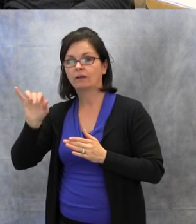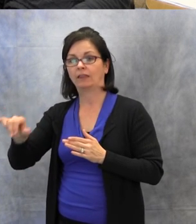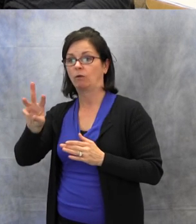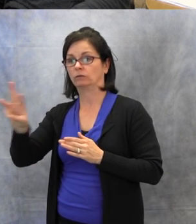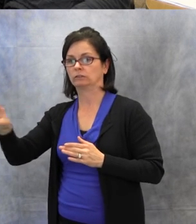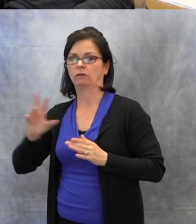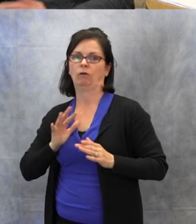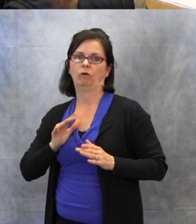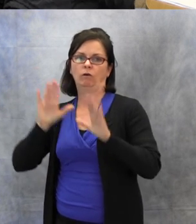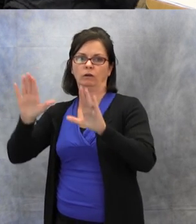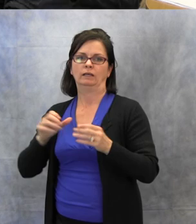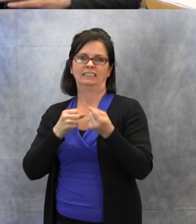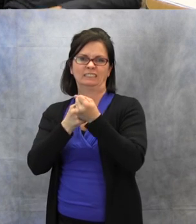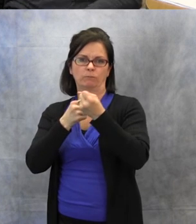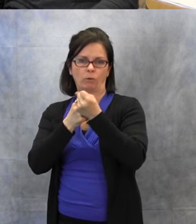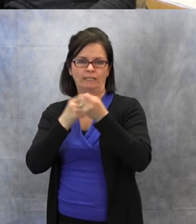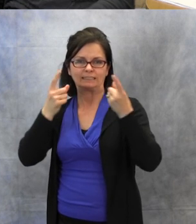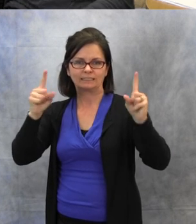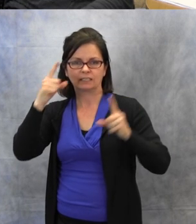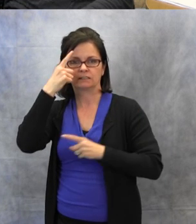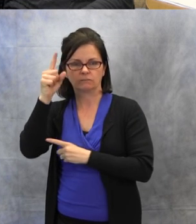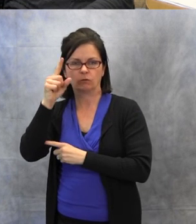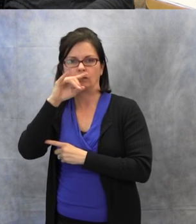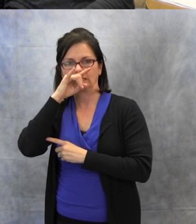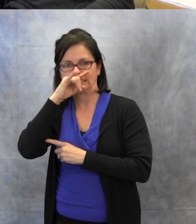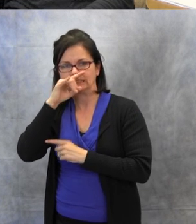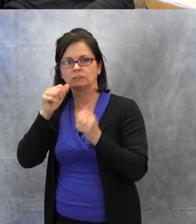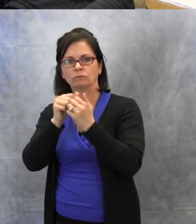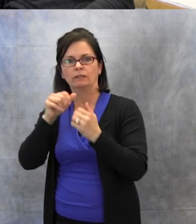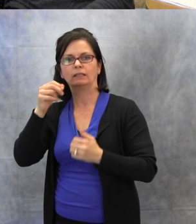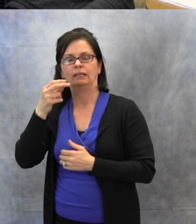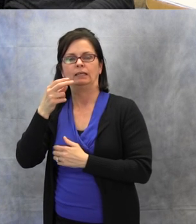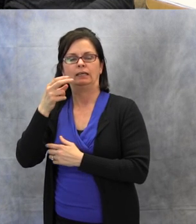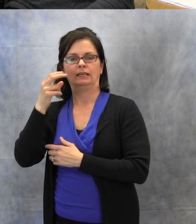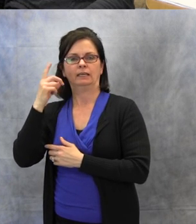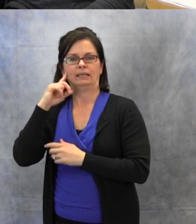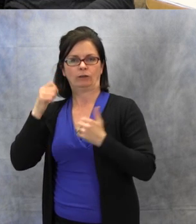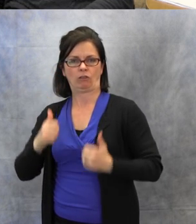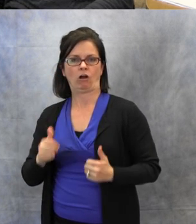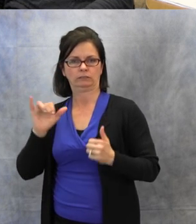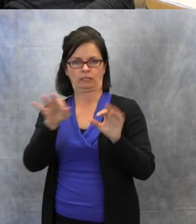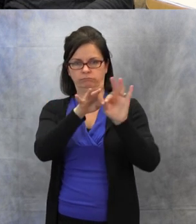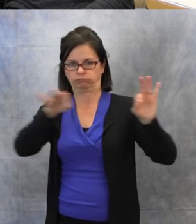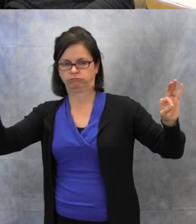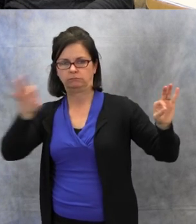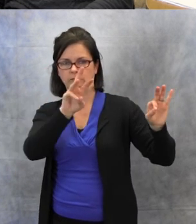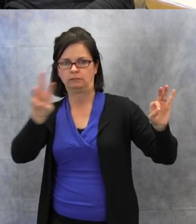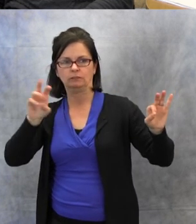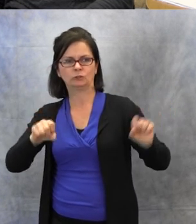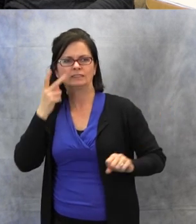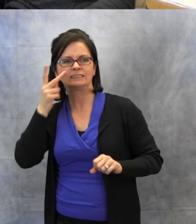The website is right there. It's just a wealth of information. They have lots of infomation